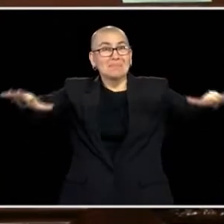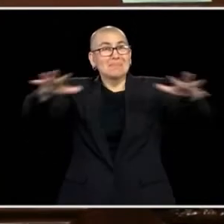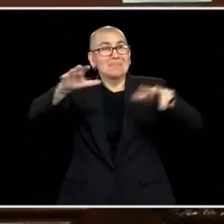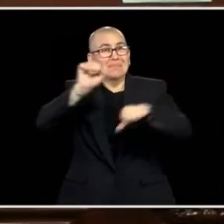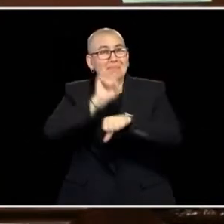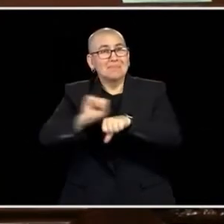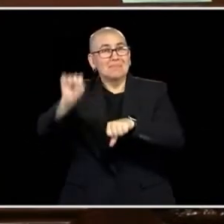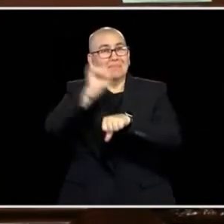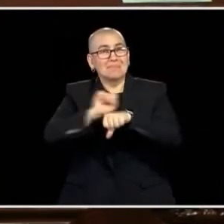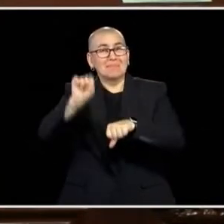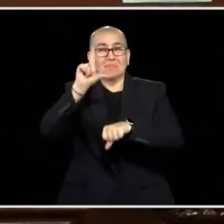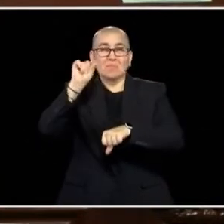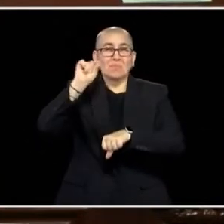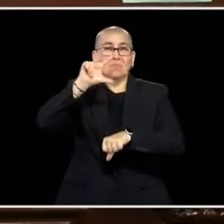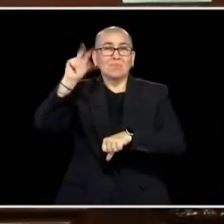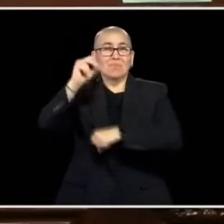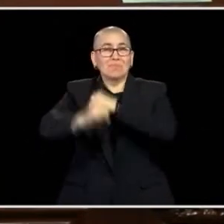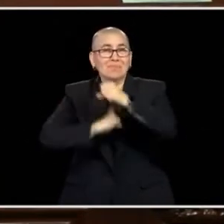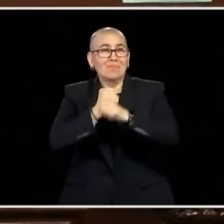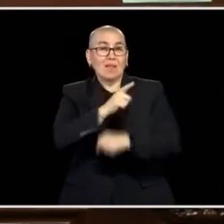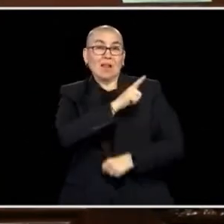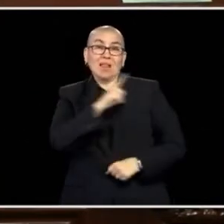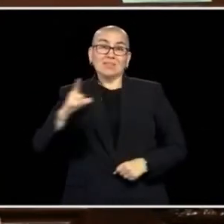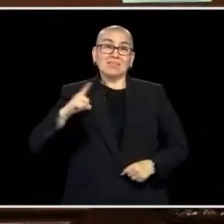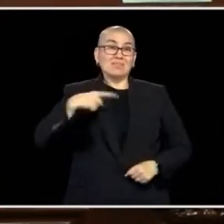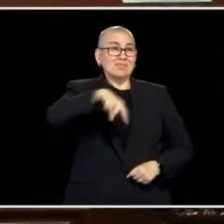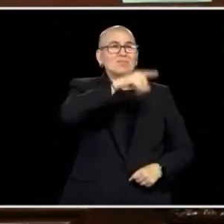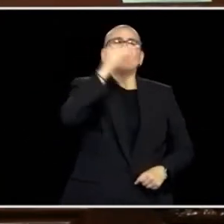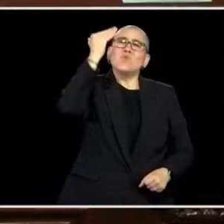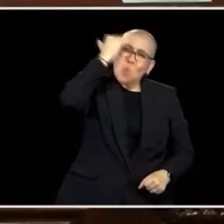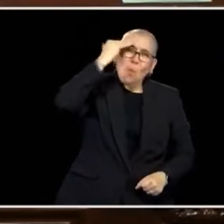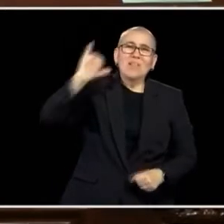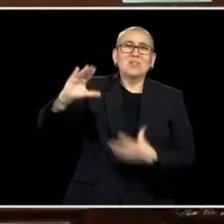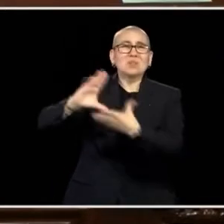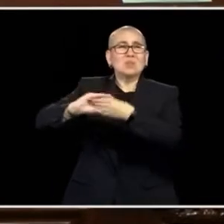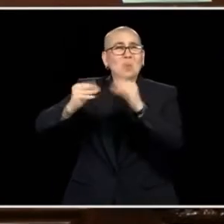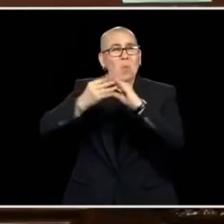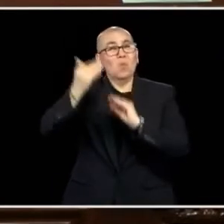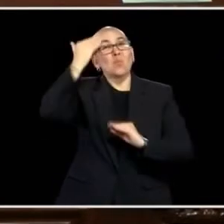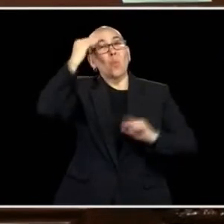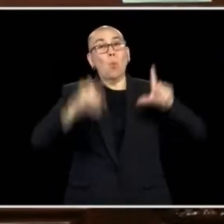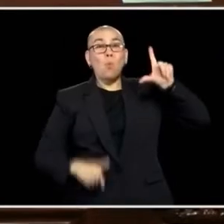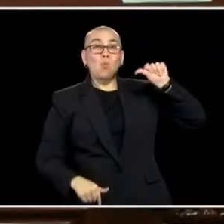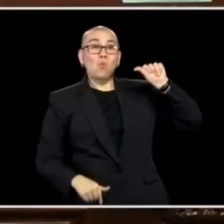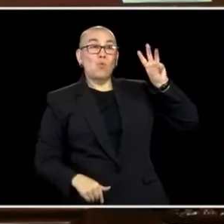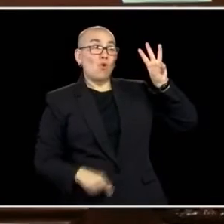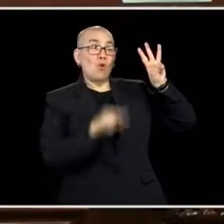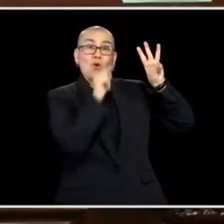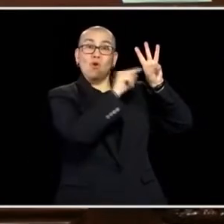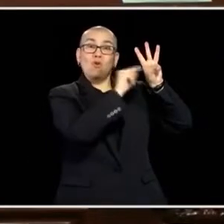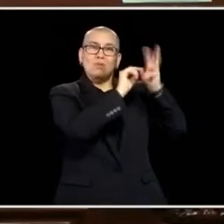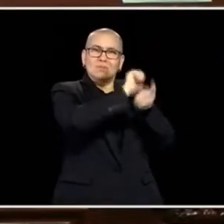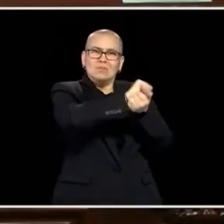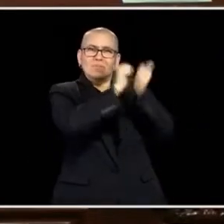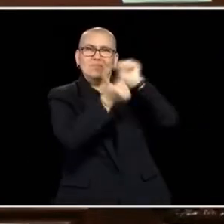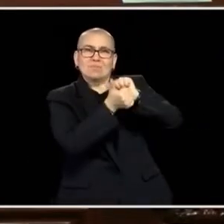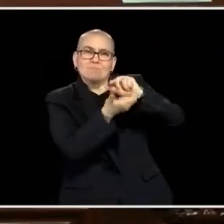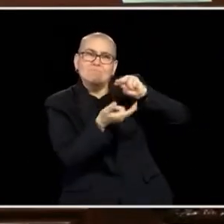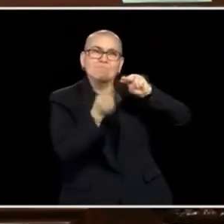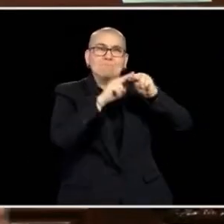HERE WHO SPENT DECADES WORKING ON THIS ISSUE. THERE'S FOLKS WHO KNOW THE REGULATIONS INSIDE AND OUT AND WHAT WE KNOW IS, IF WE MAKE SOME OF THESE CHANGES, WE